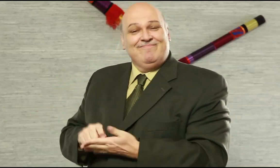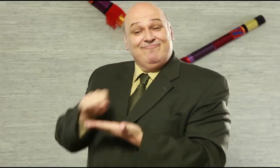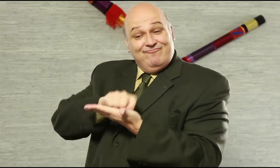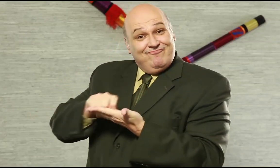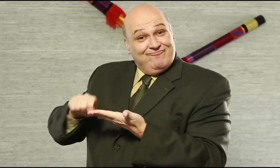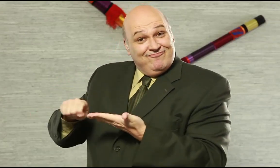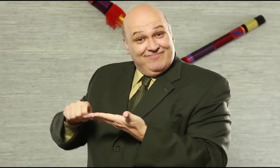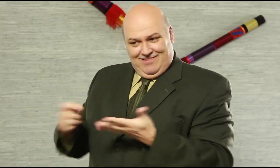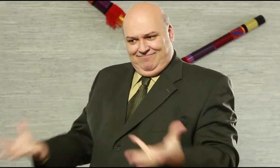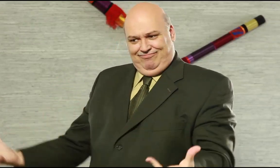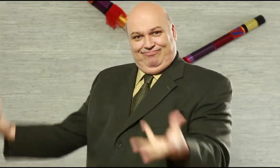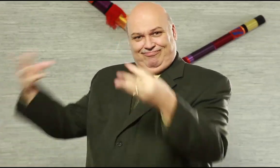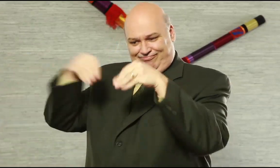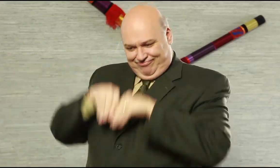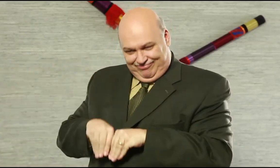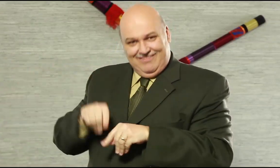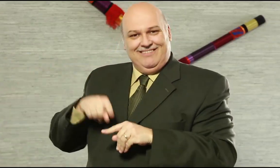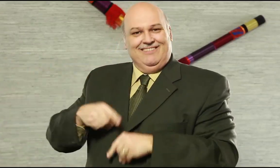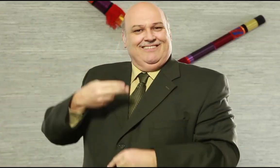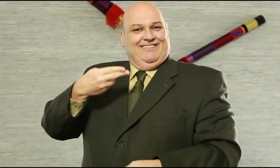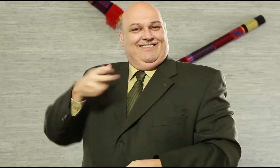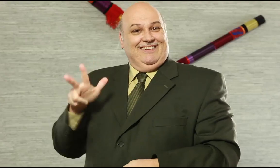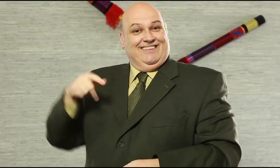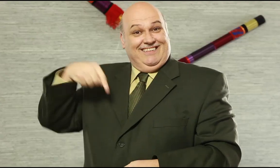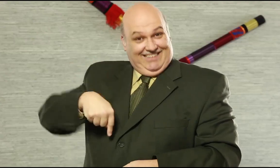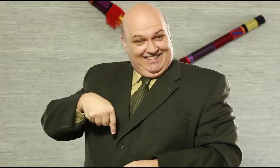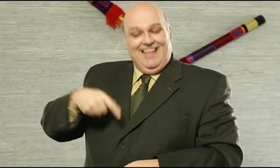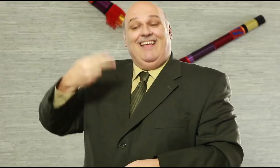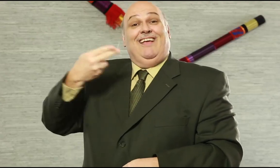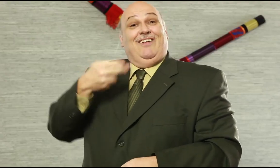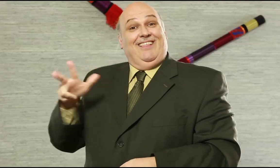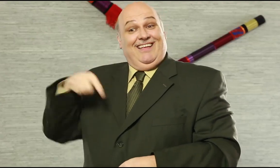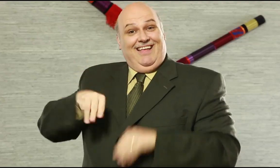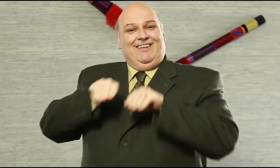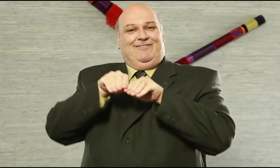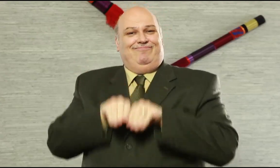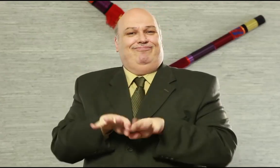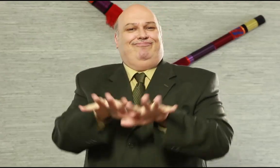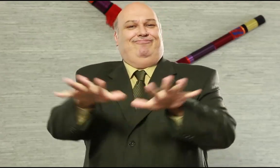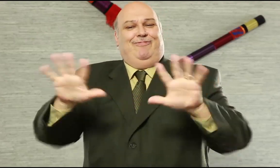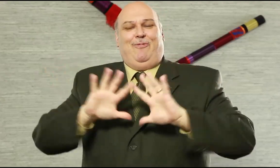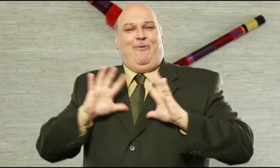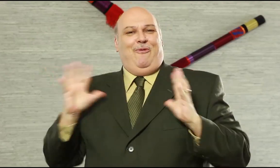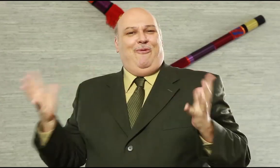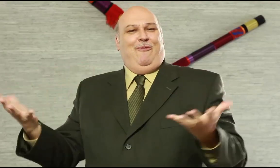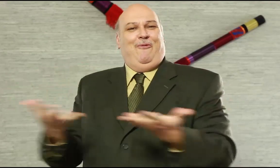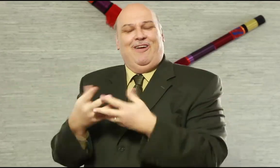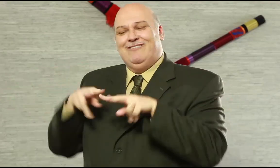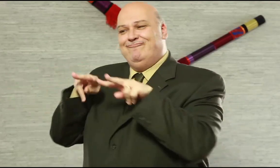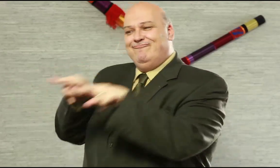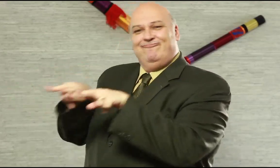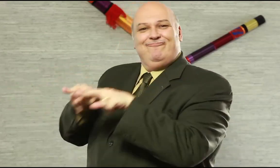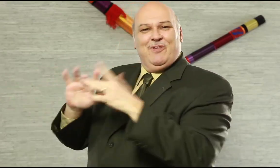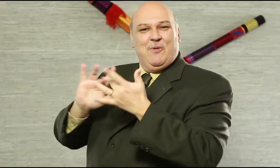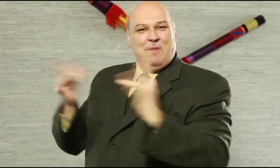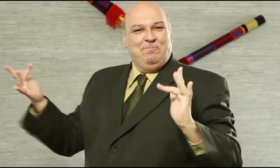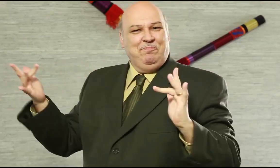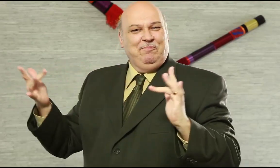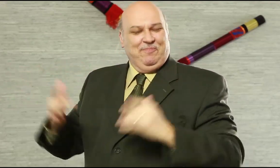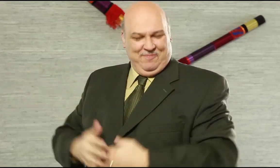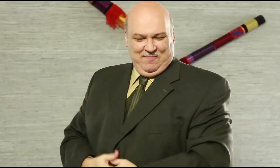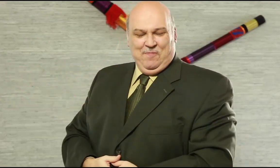contributing from different countries around the world.